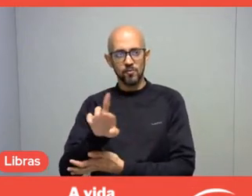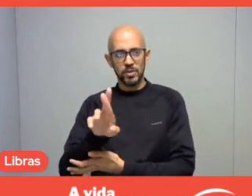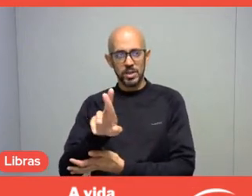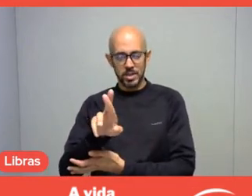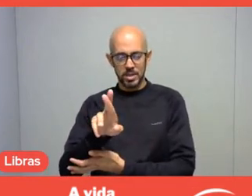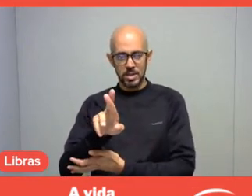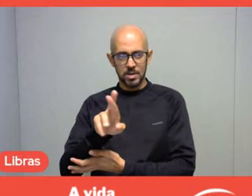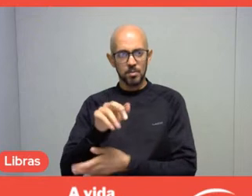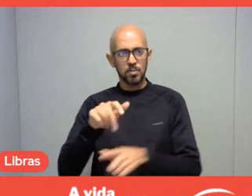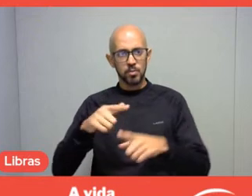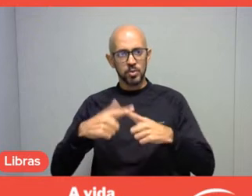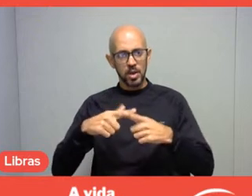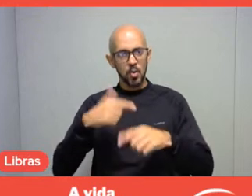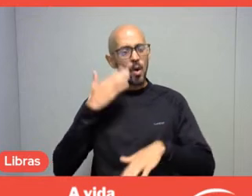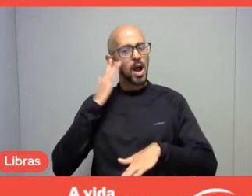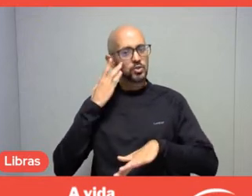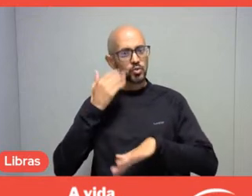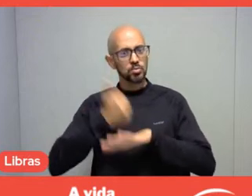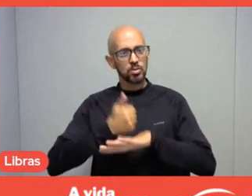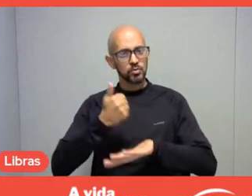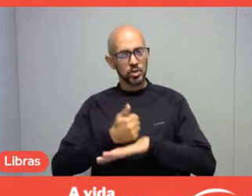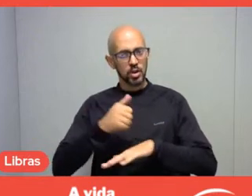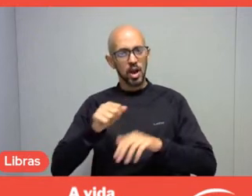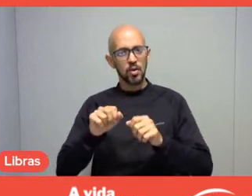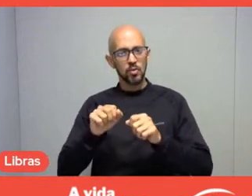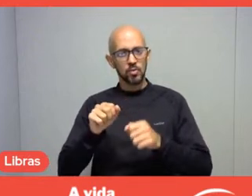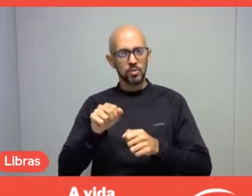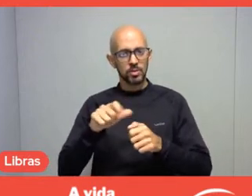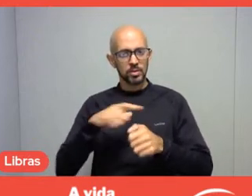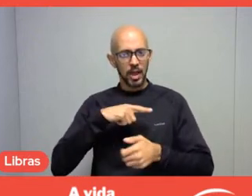Professor Uvinha himself talked about professional training for the market,